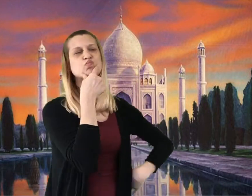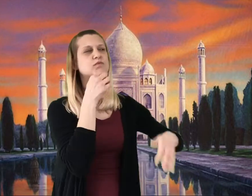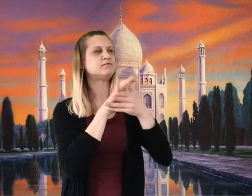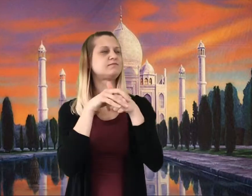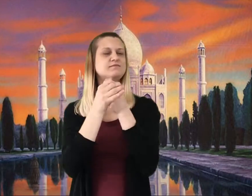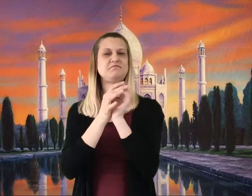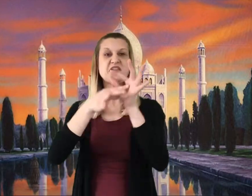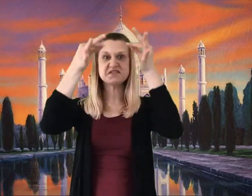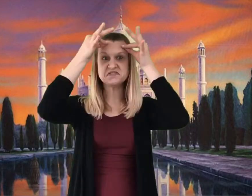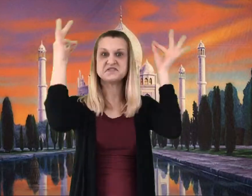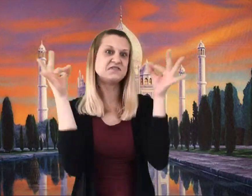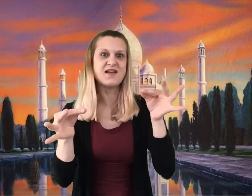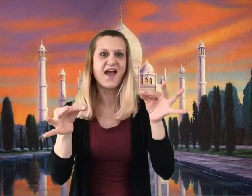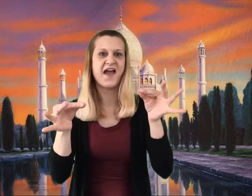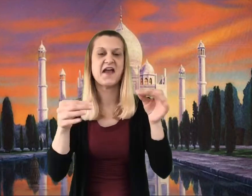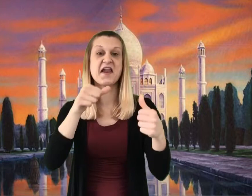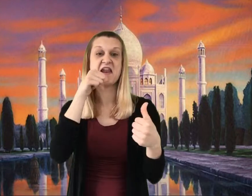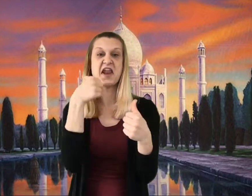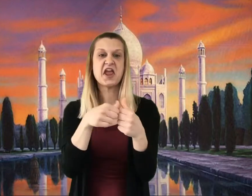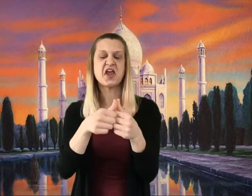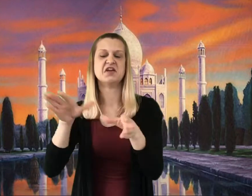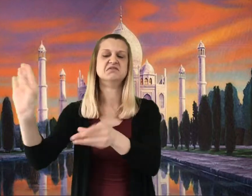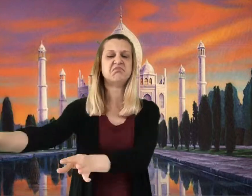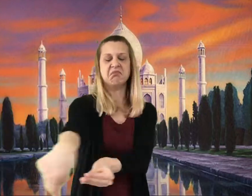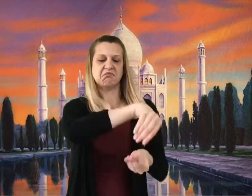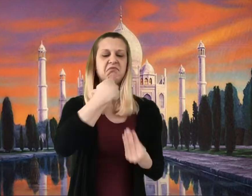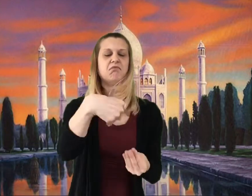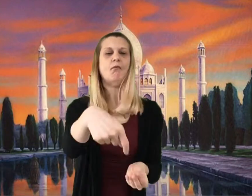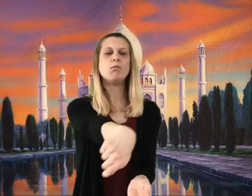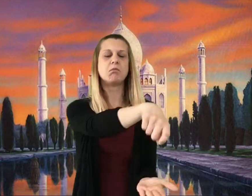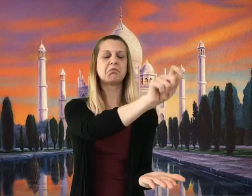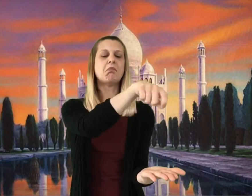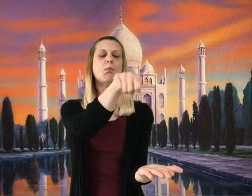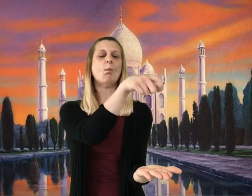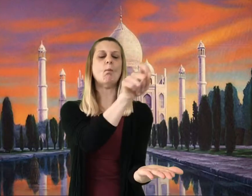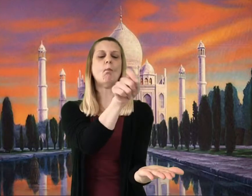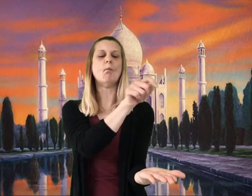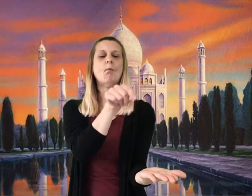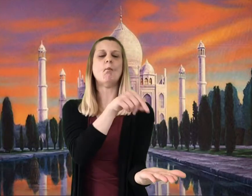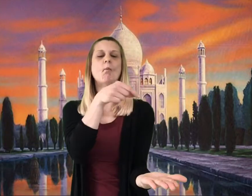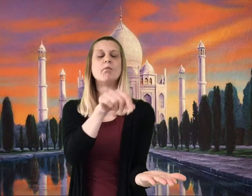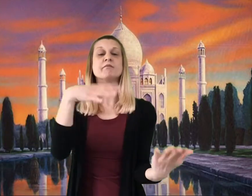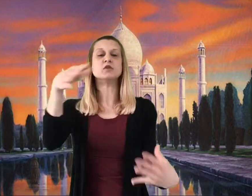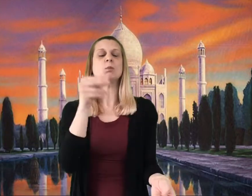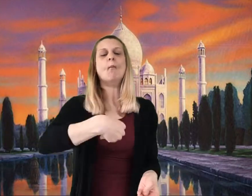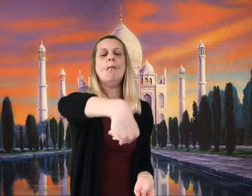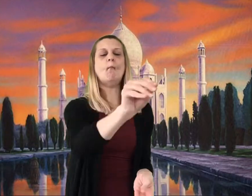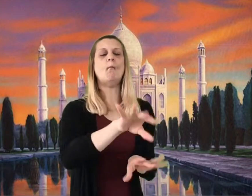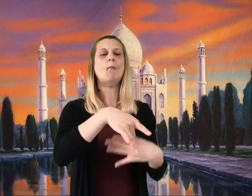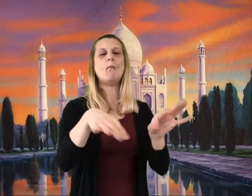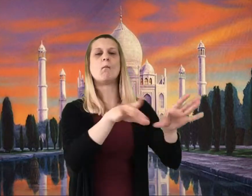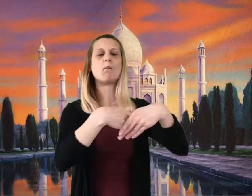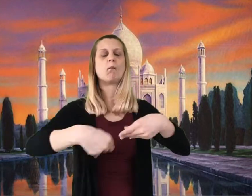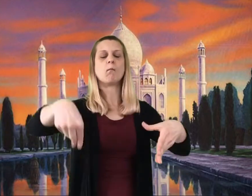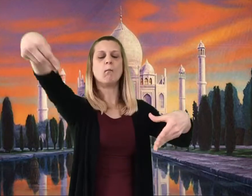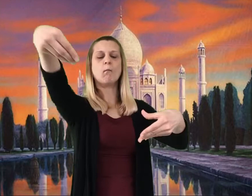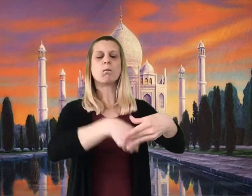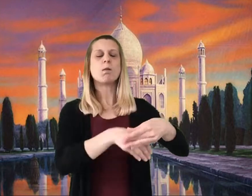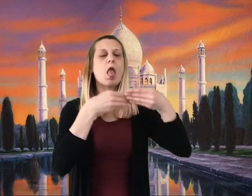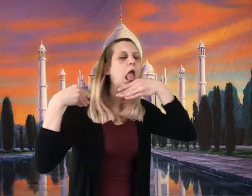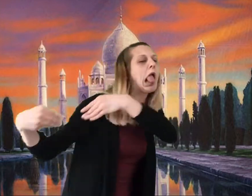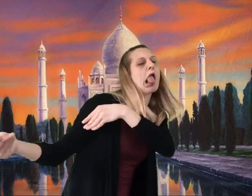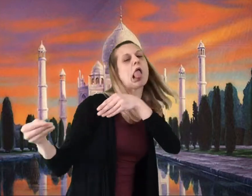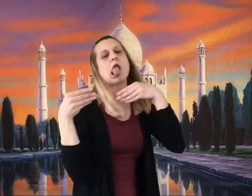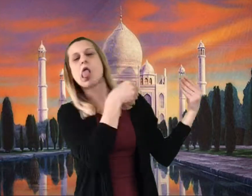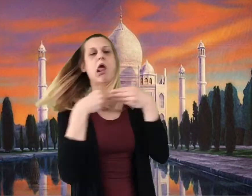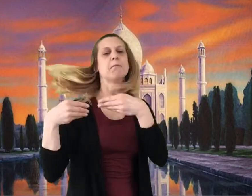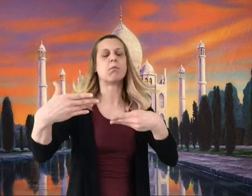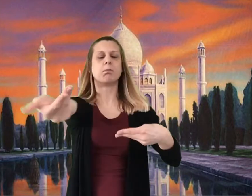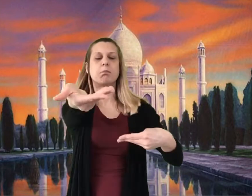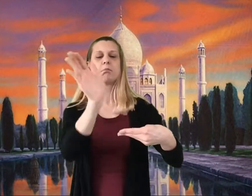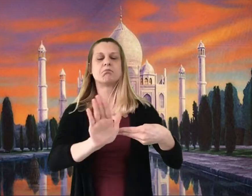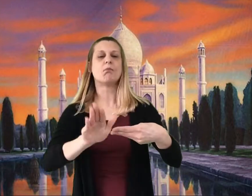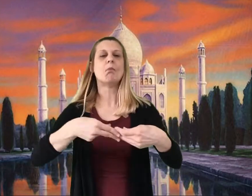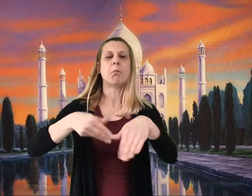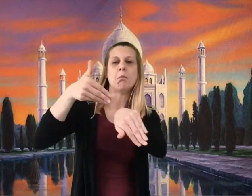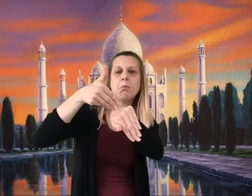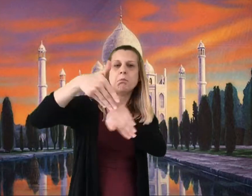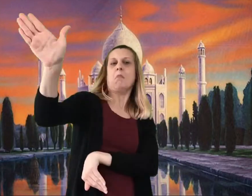Prince Pondicherry wrote a letter and mailed it directly to Mr. Willy Wonka.